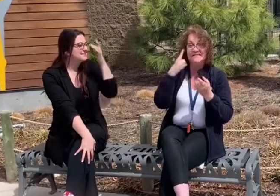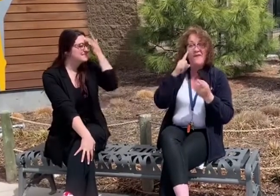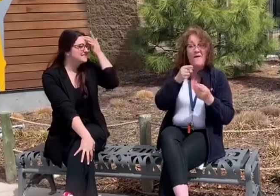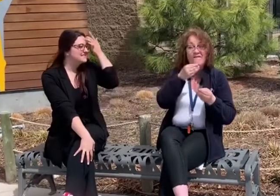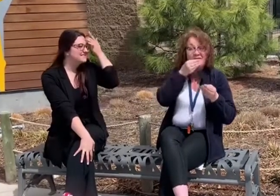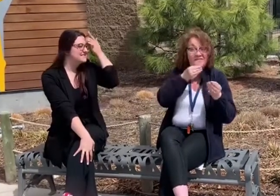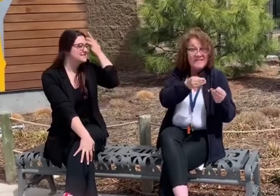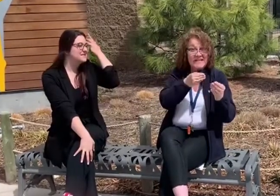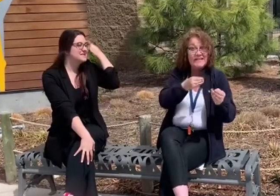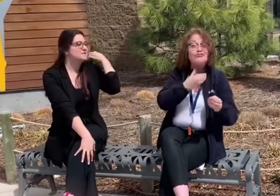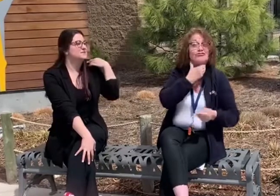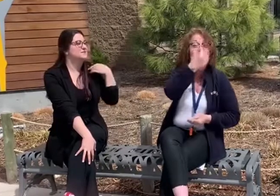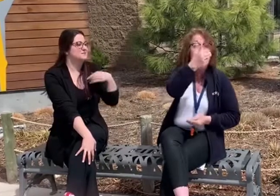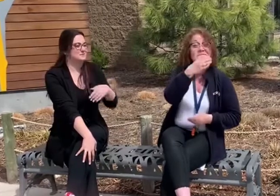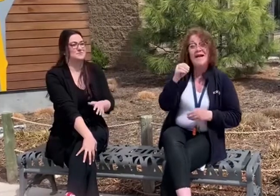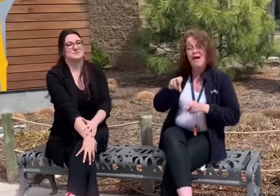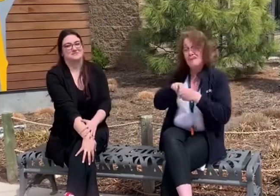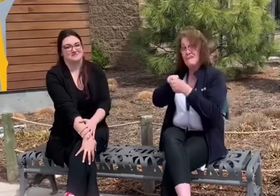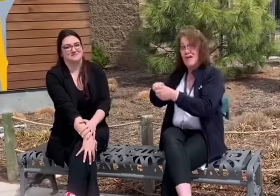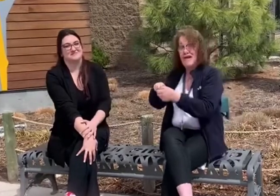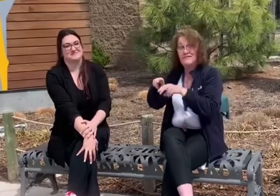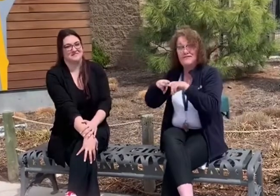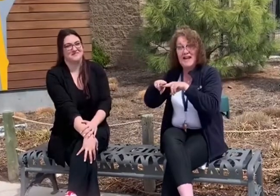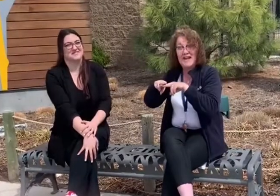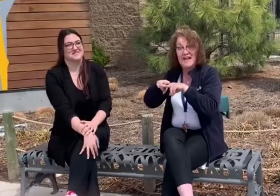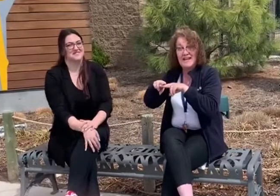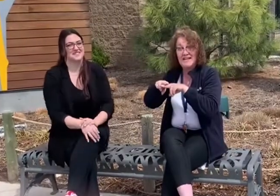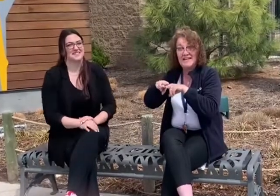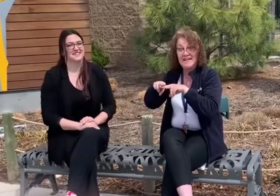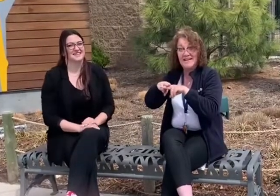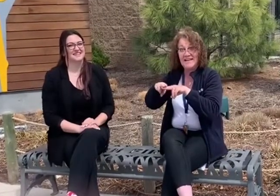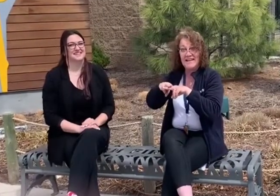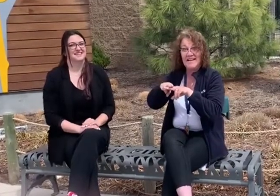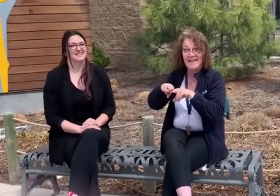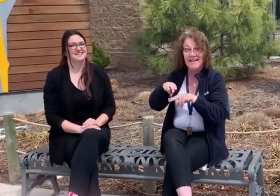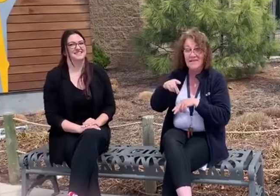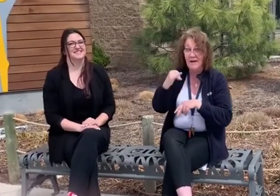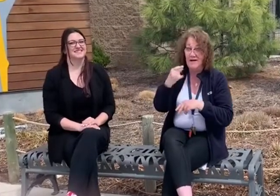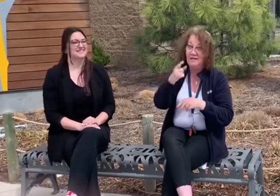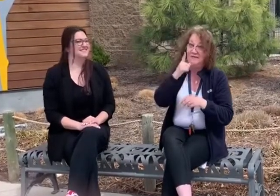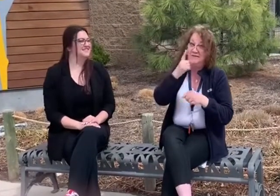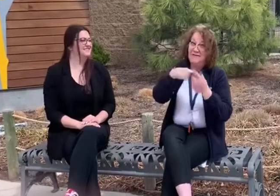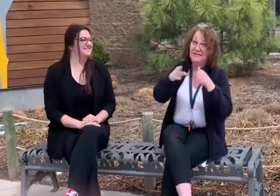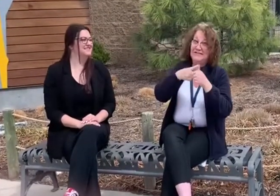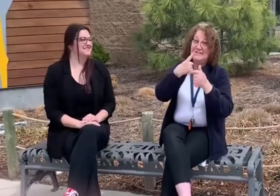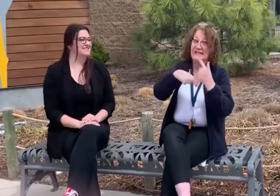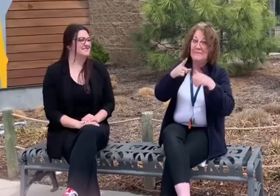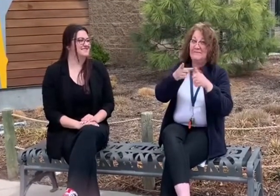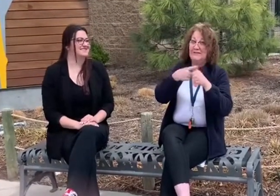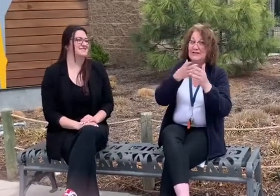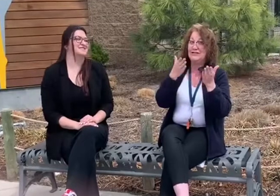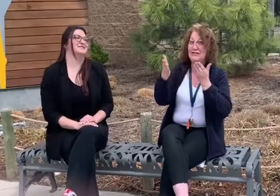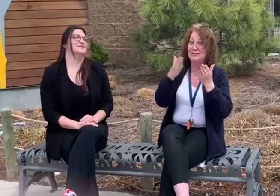To feed the giraffes and ride the train for free! First come, first served!